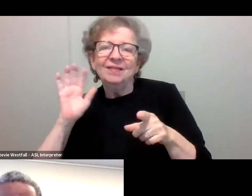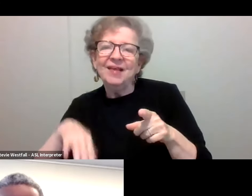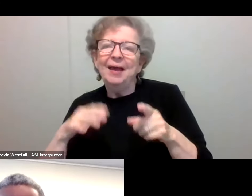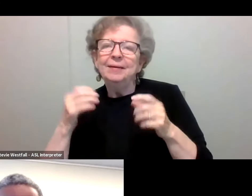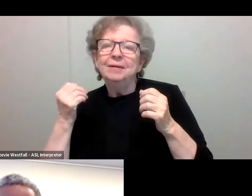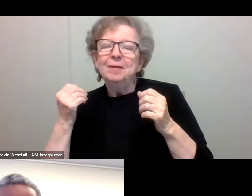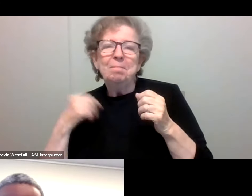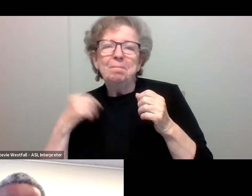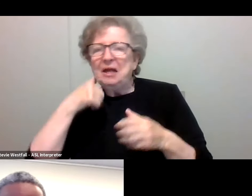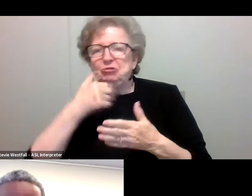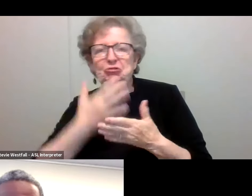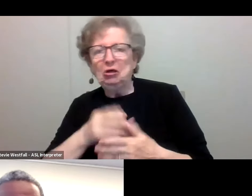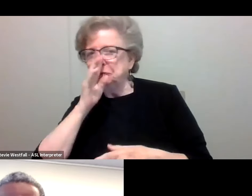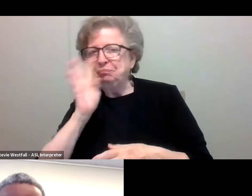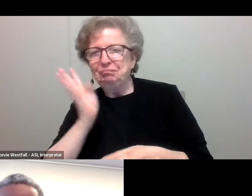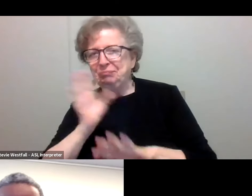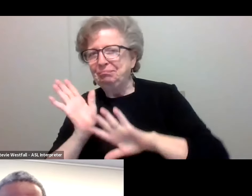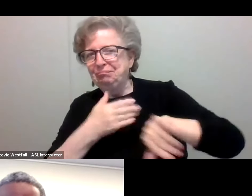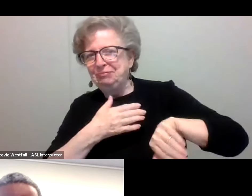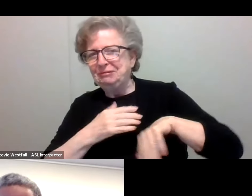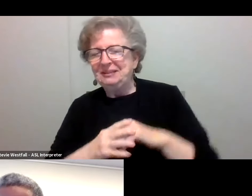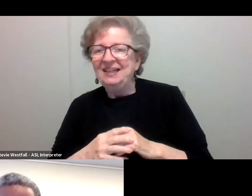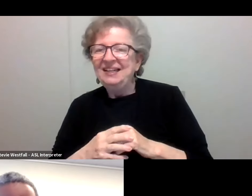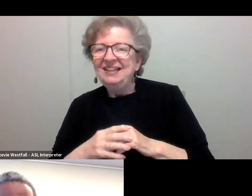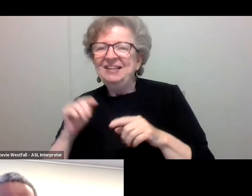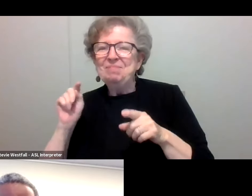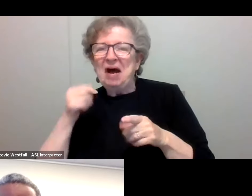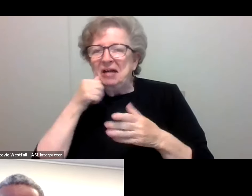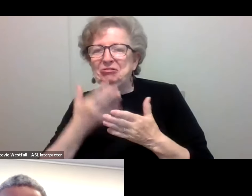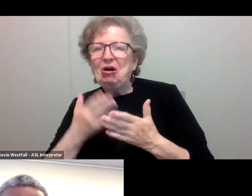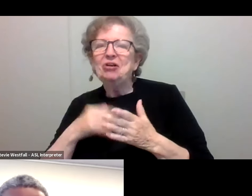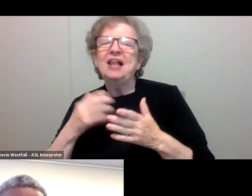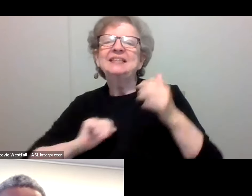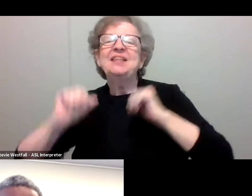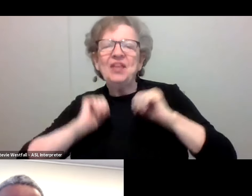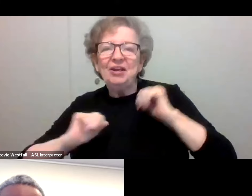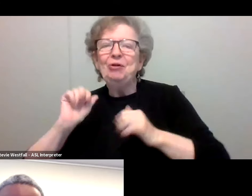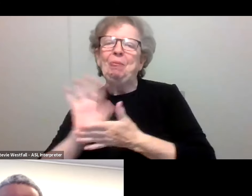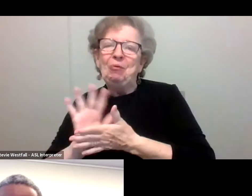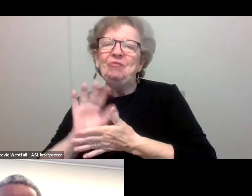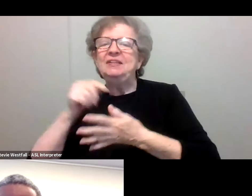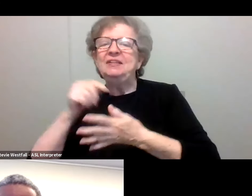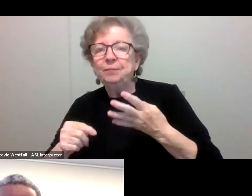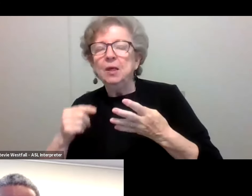about football or any sports, and who's playing, she's in the theater and movies and everything else, so we recognize that some students